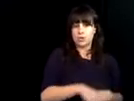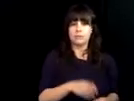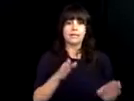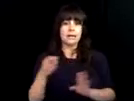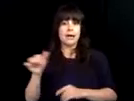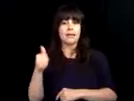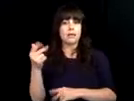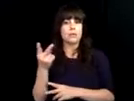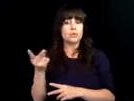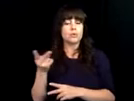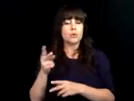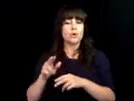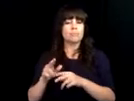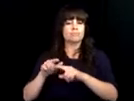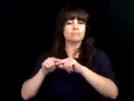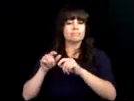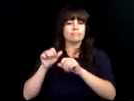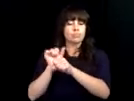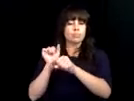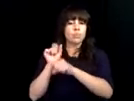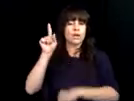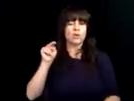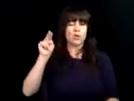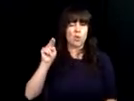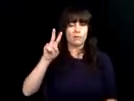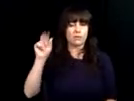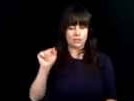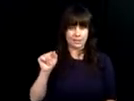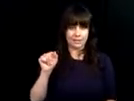commonwealth. Karen, based in Richmond and